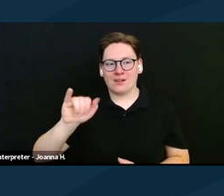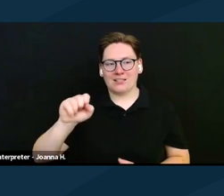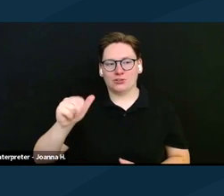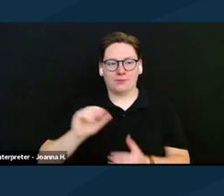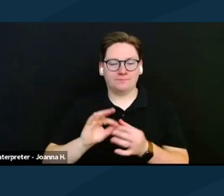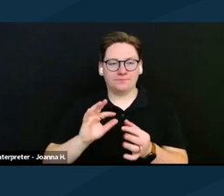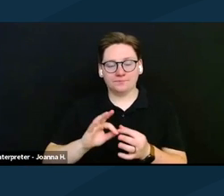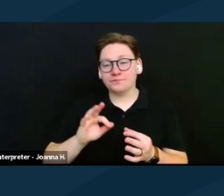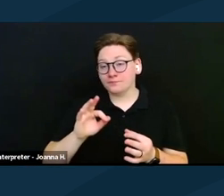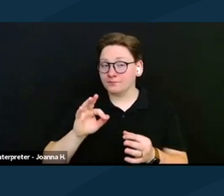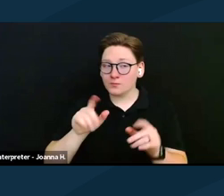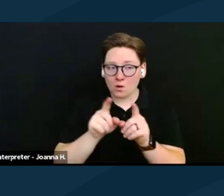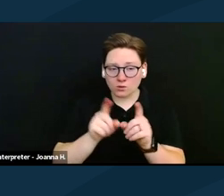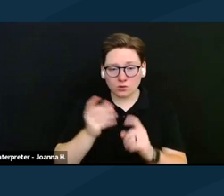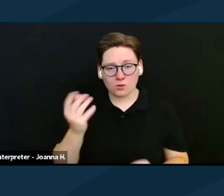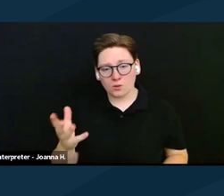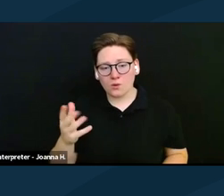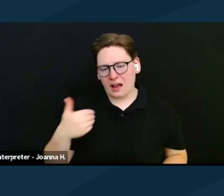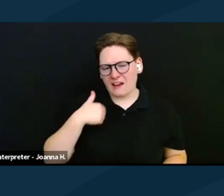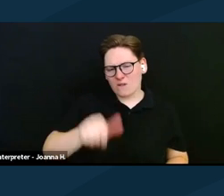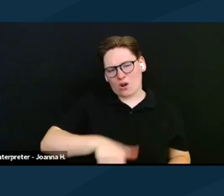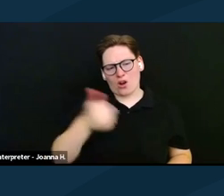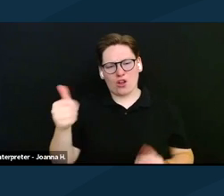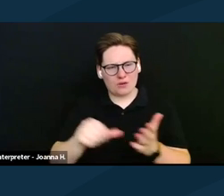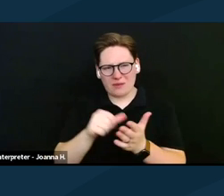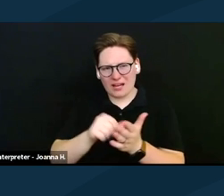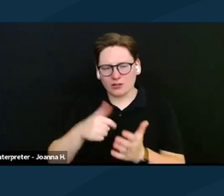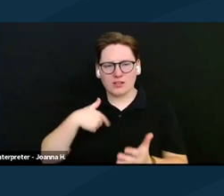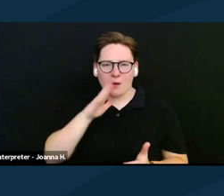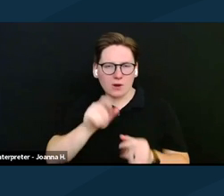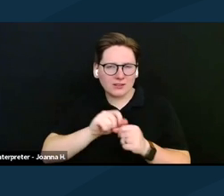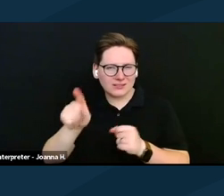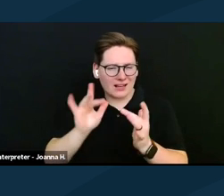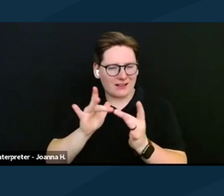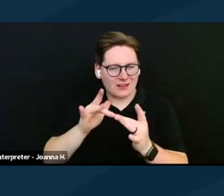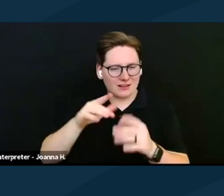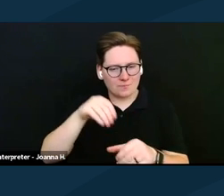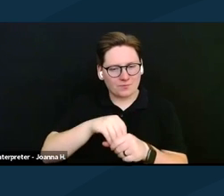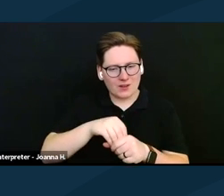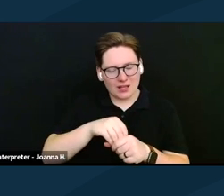DREDF has a page which we will link to in the materials about marriage equality, so you can also share